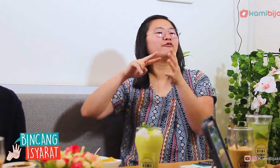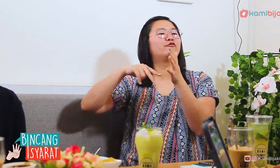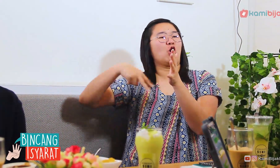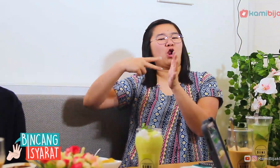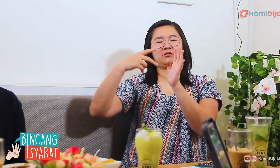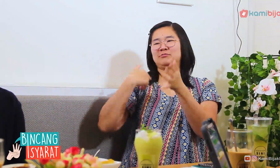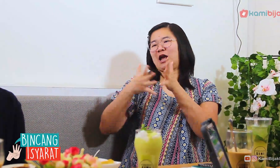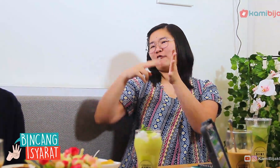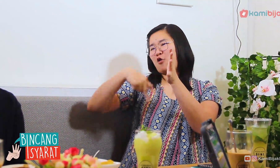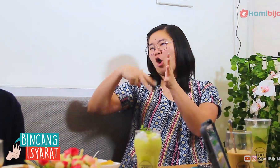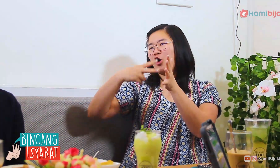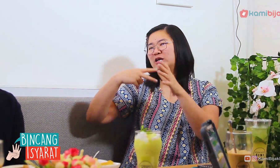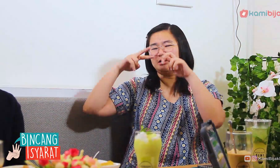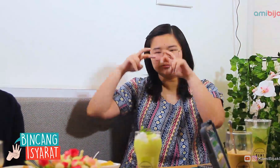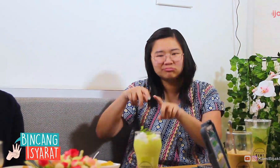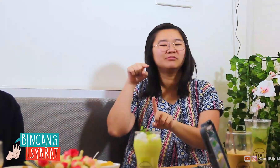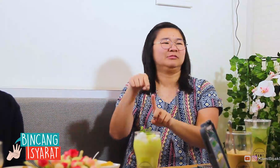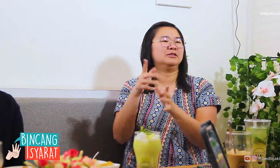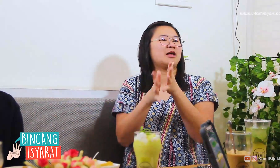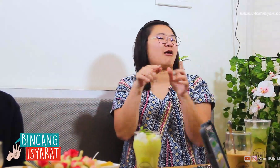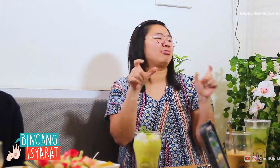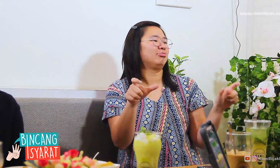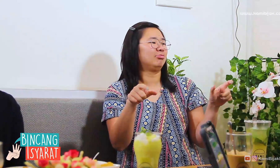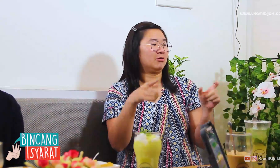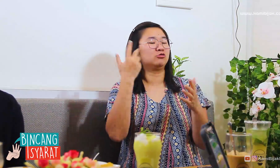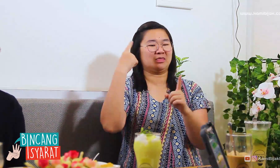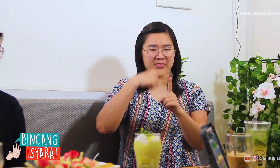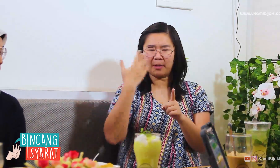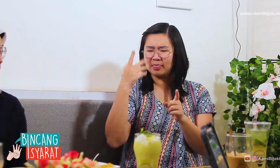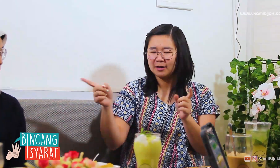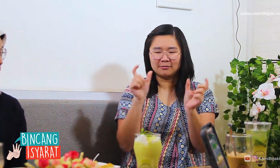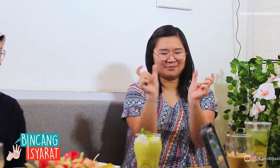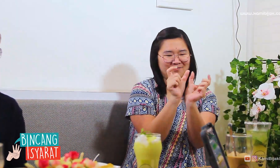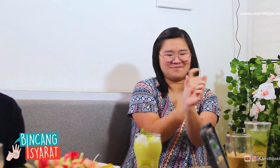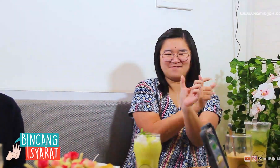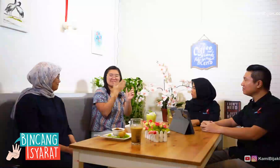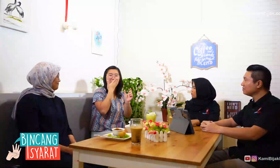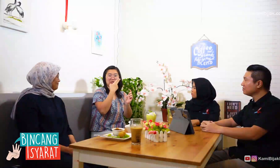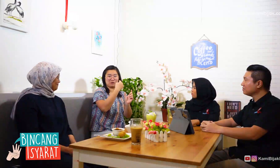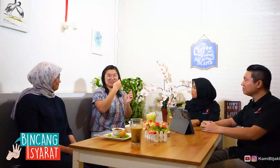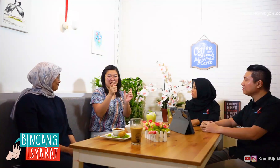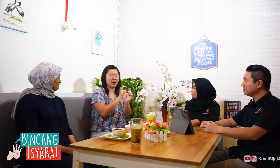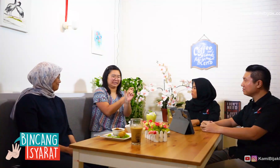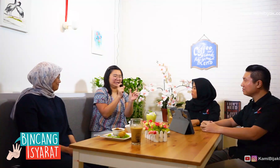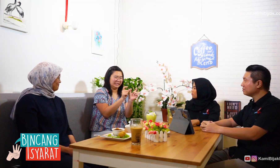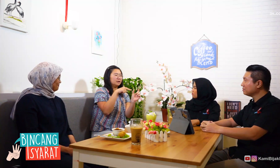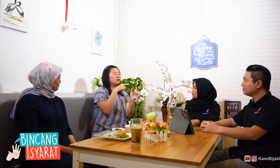Phonology, the signal is like this. Then, to the next level, word structure.